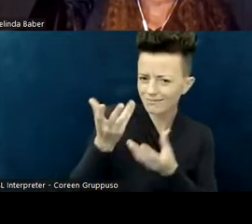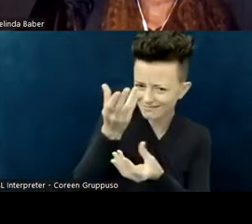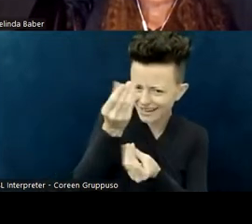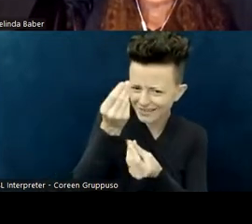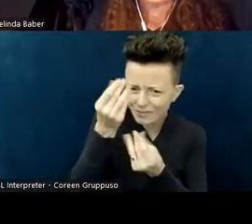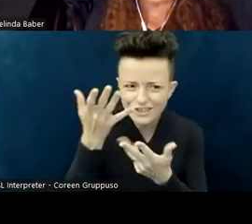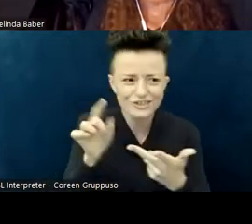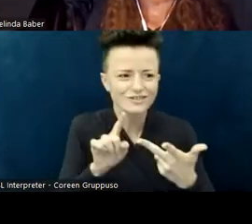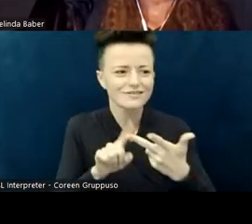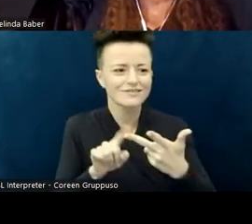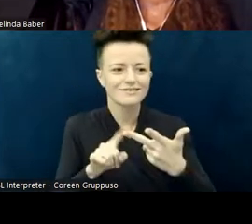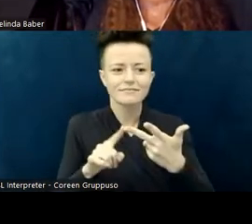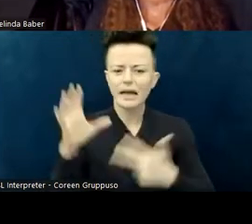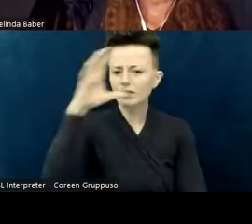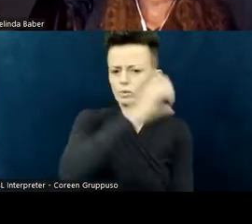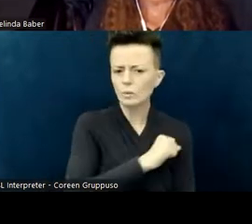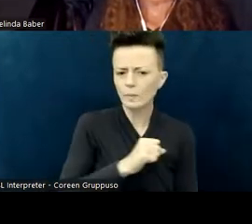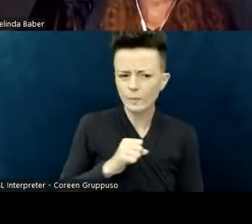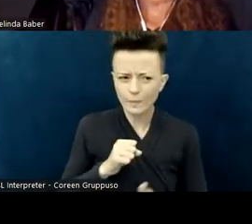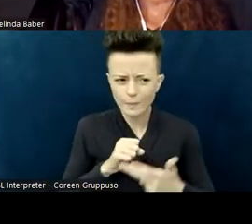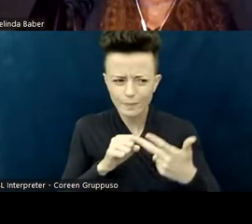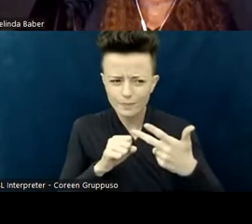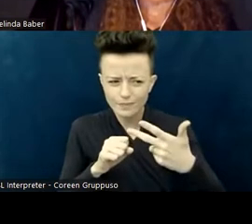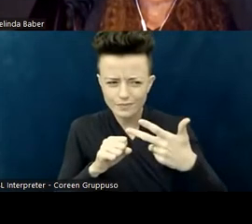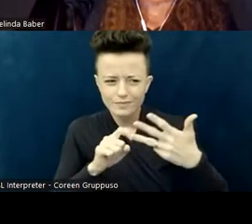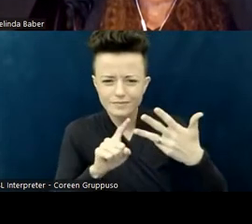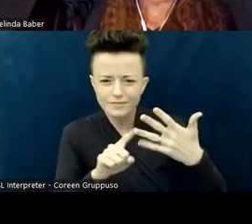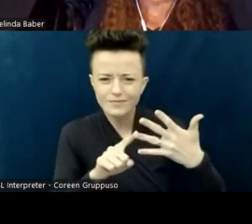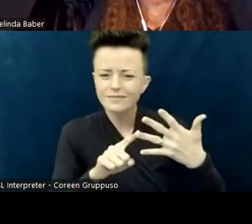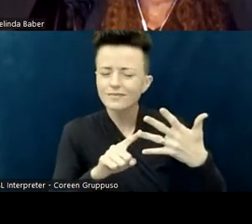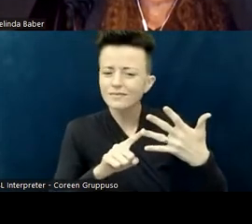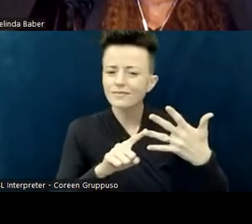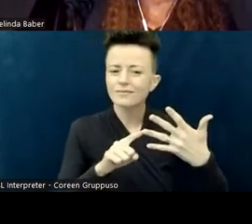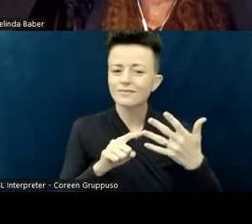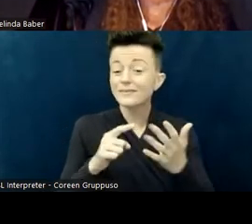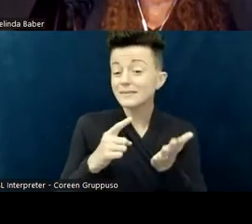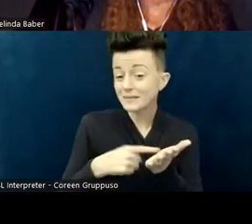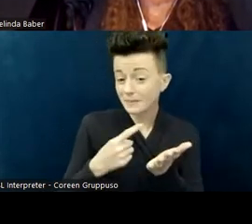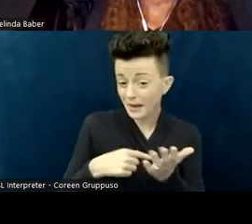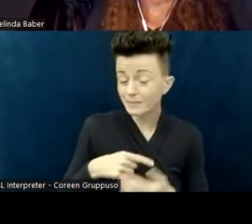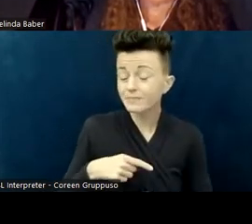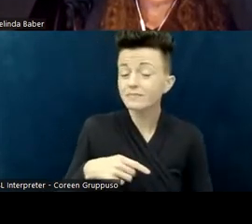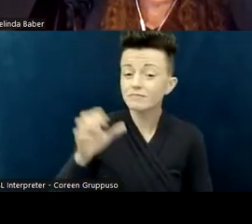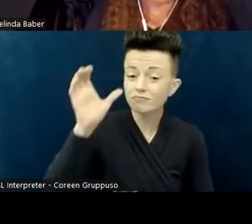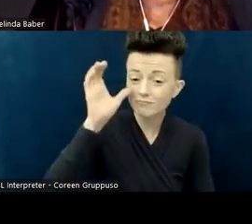all right until you listen a little more deeply and then go, "Wait a second; that was not okay." It could be innocent with good intentions